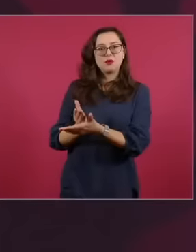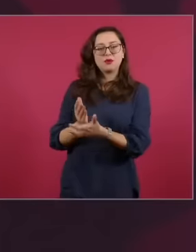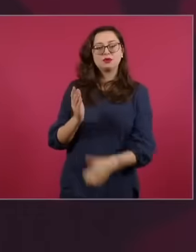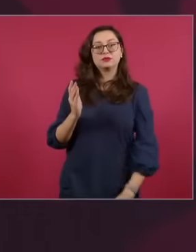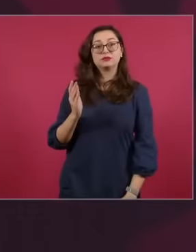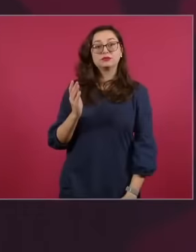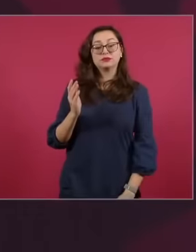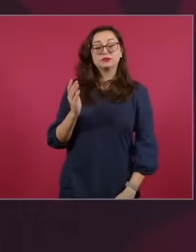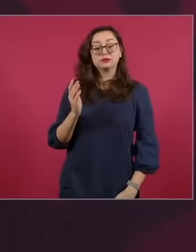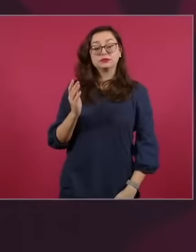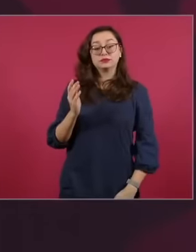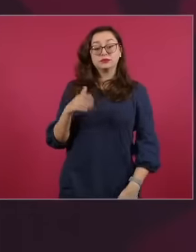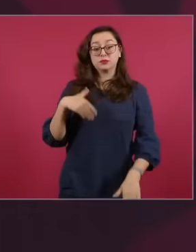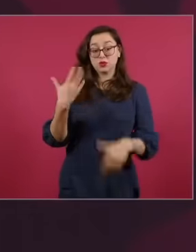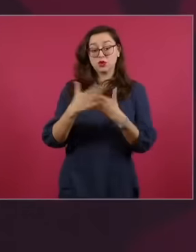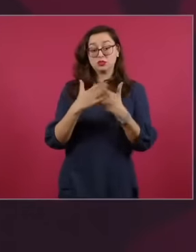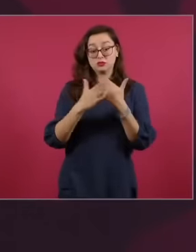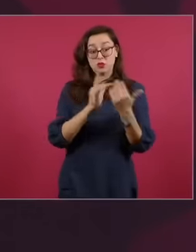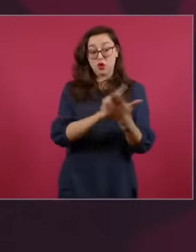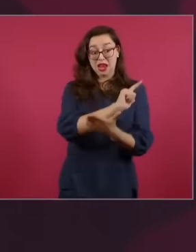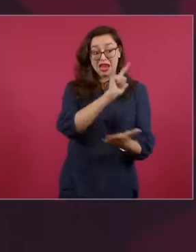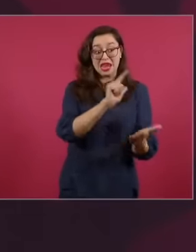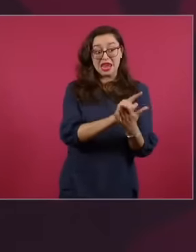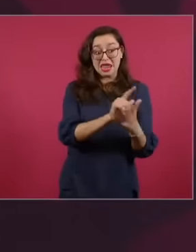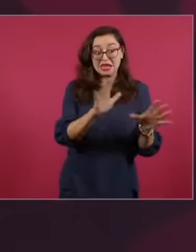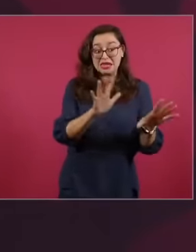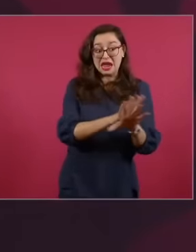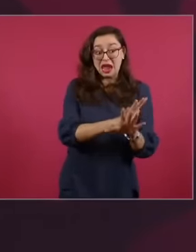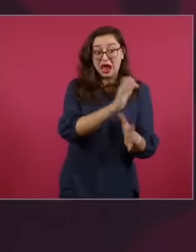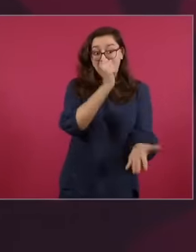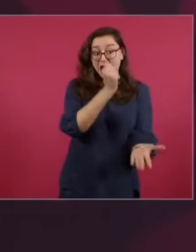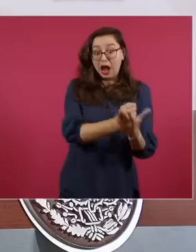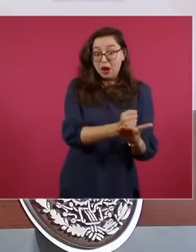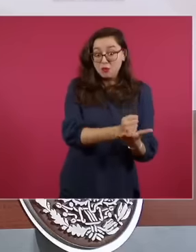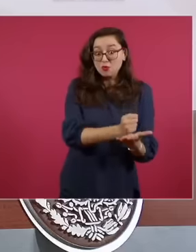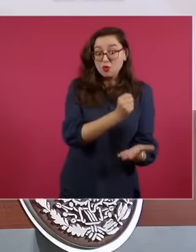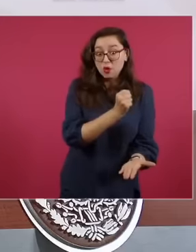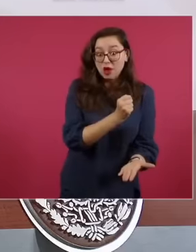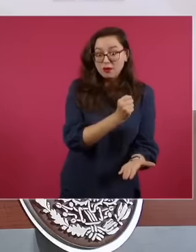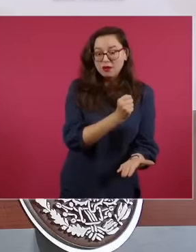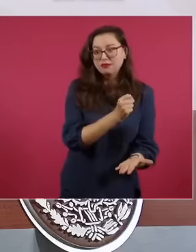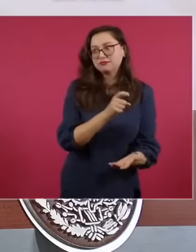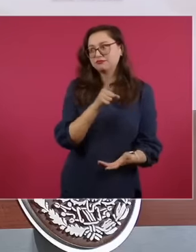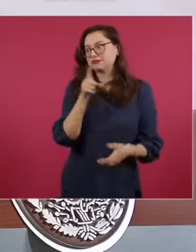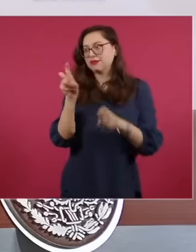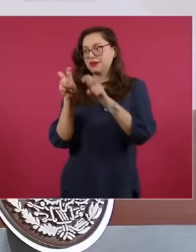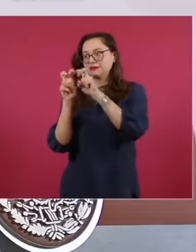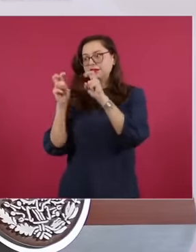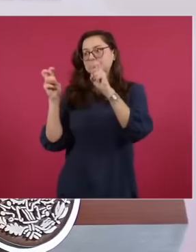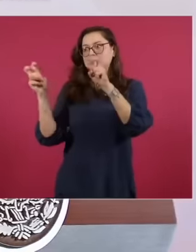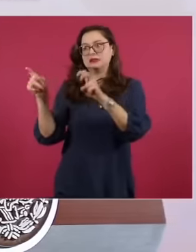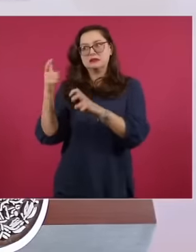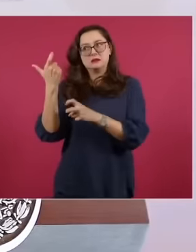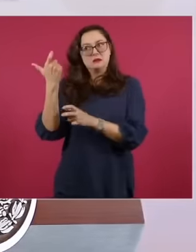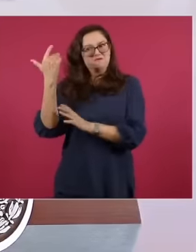approved, which is